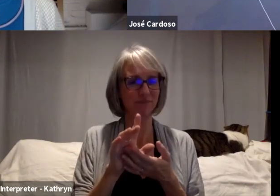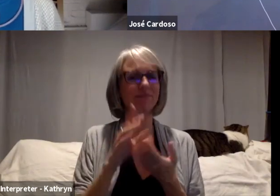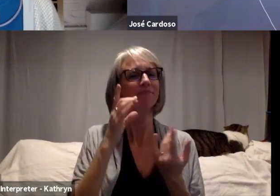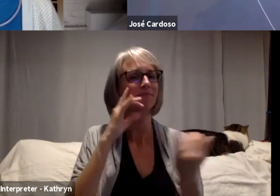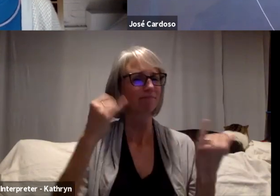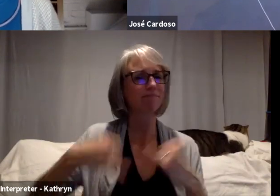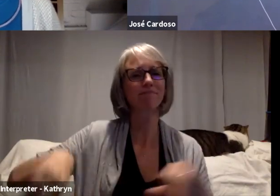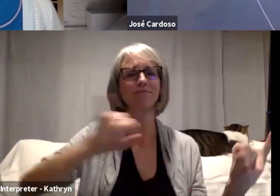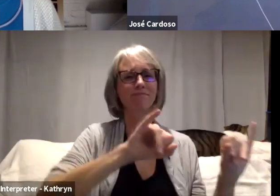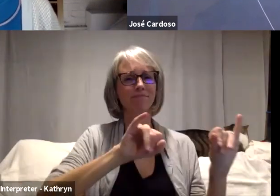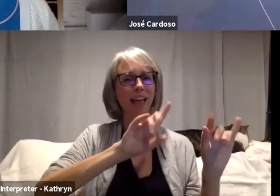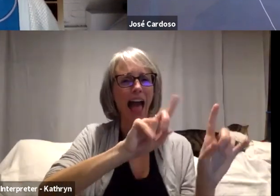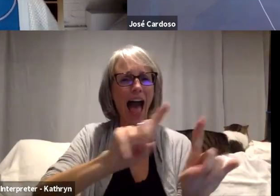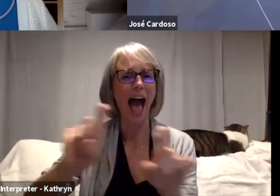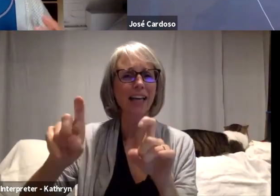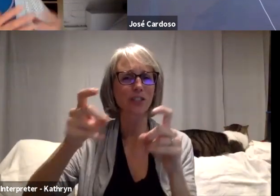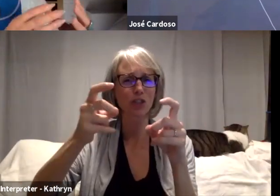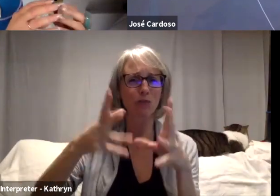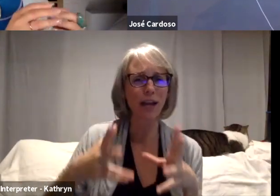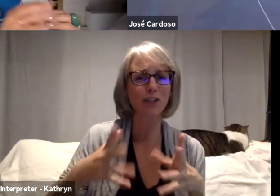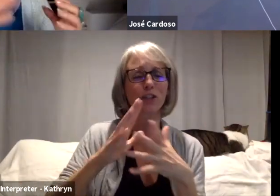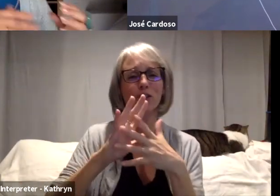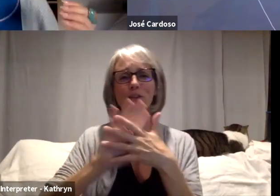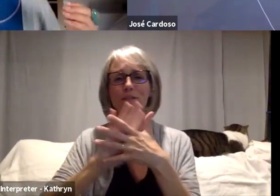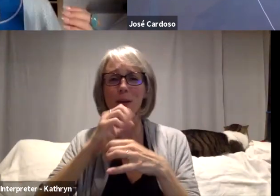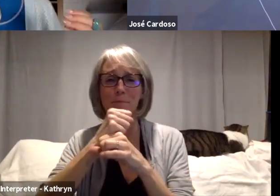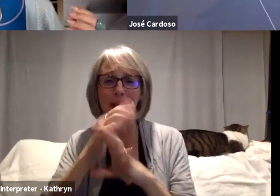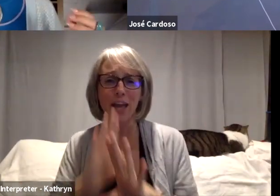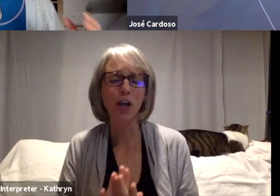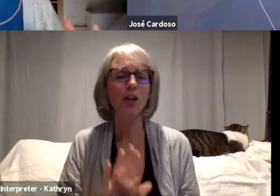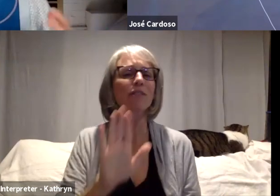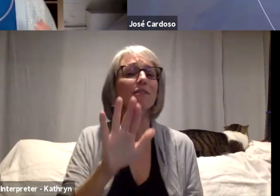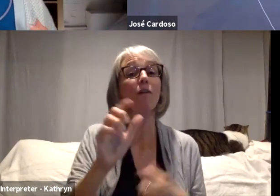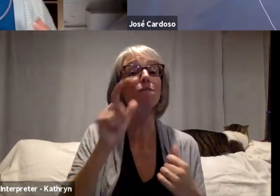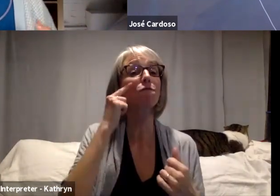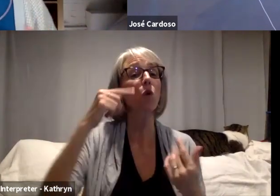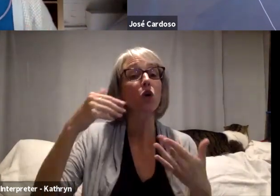Especially maybe from your perspective, coming in as an illustrator and your trajectory of getting to film and then